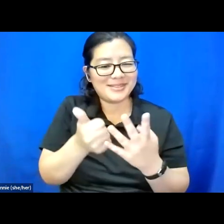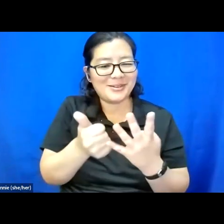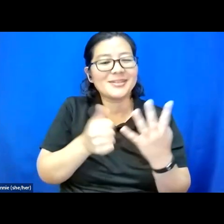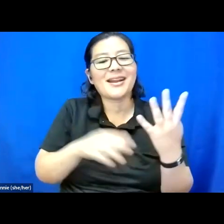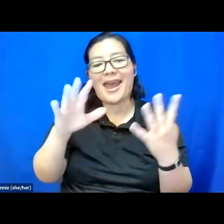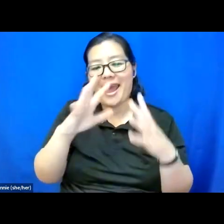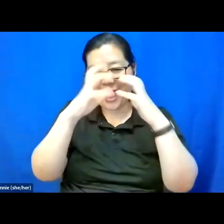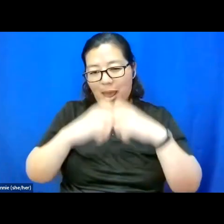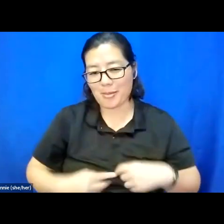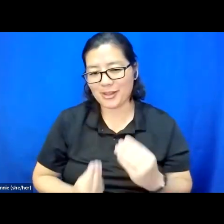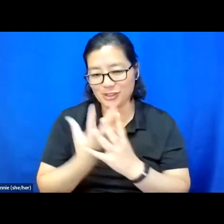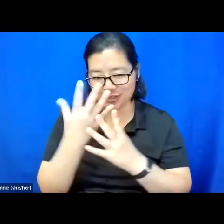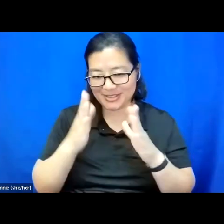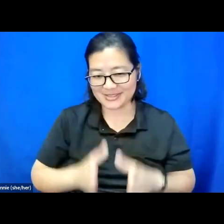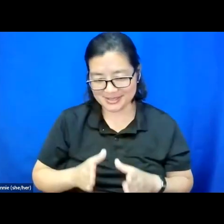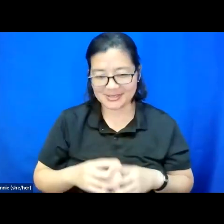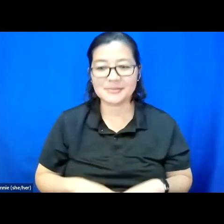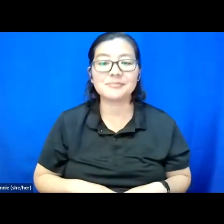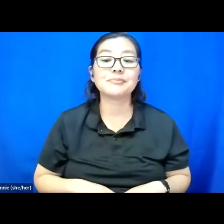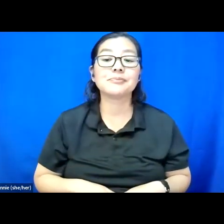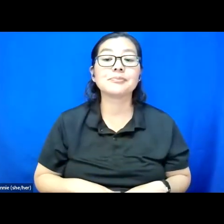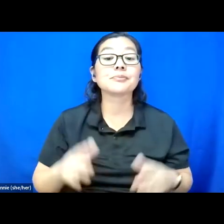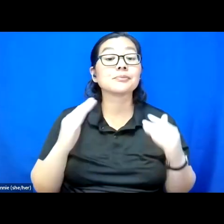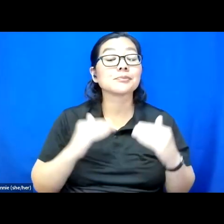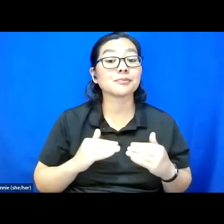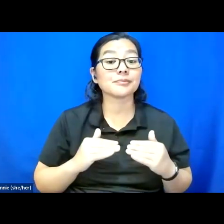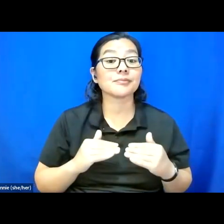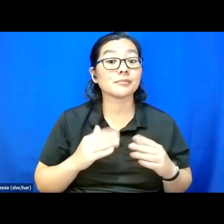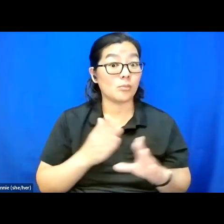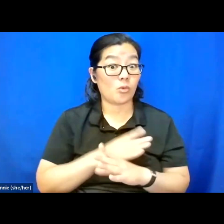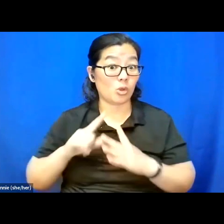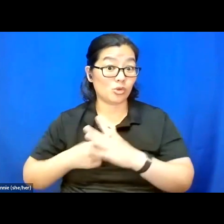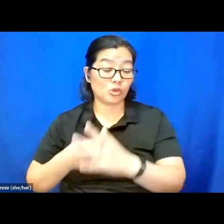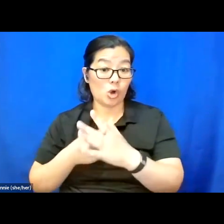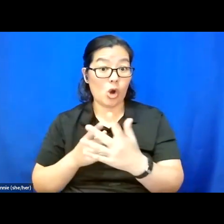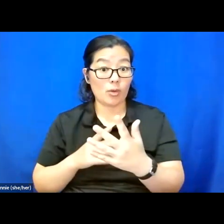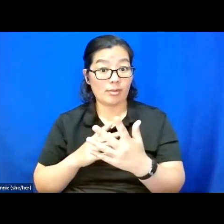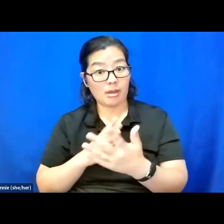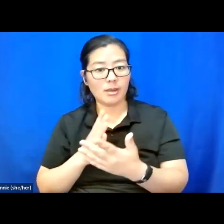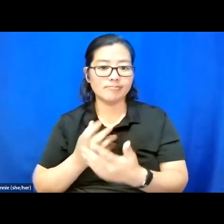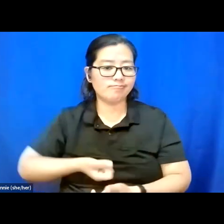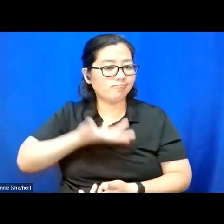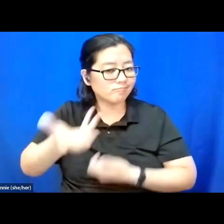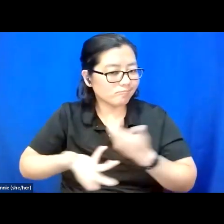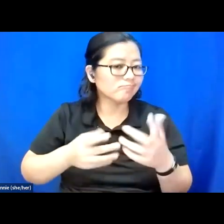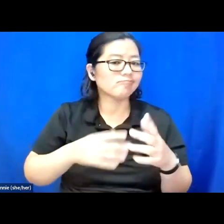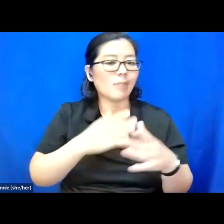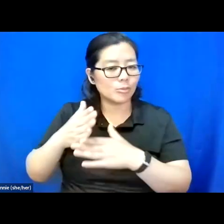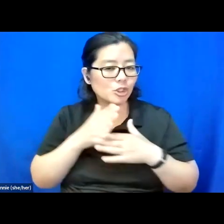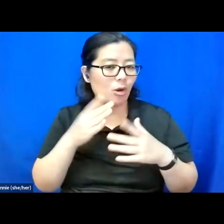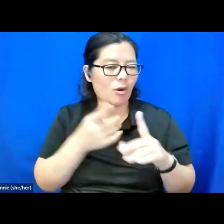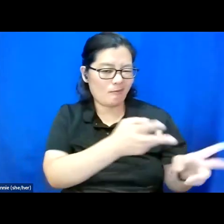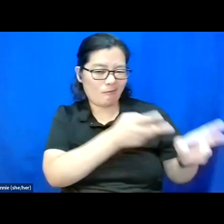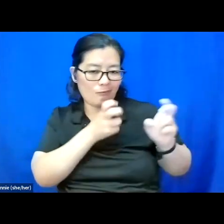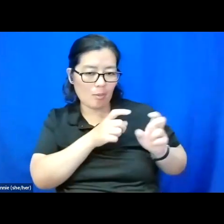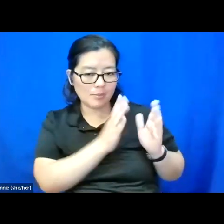I want to say before I get into the pieces, I'm sharing from this book that I will be going